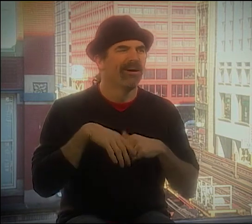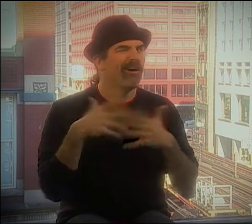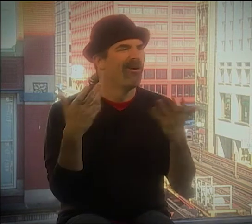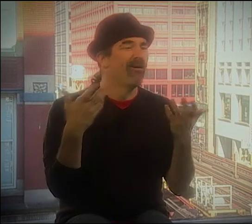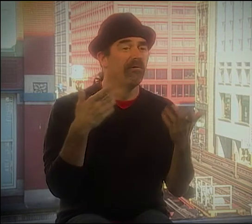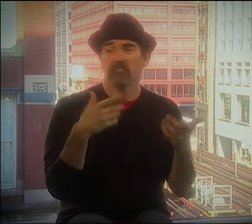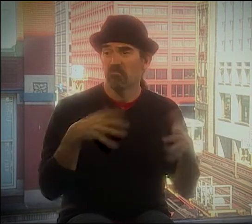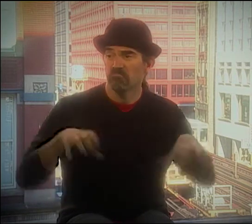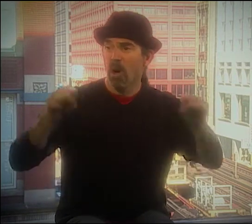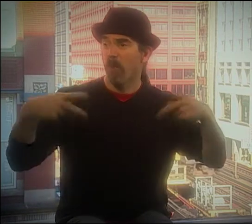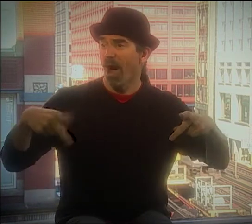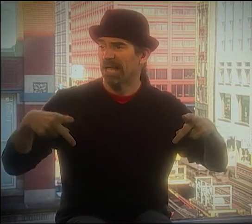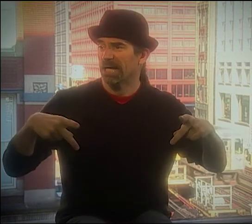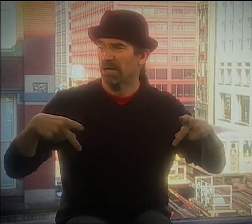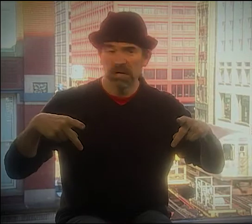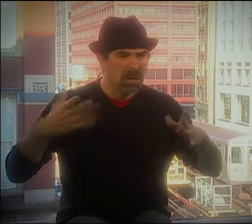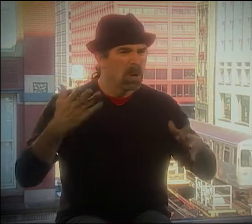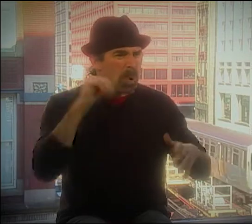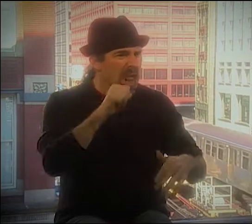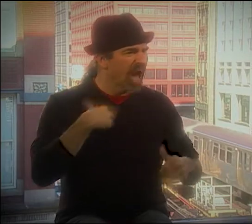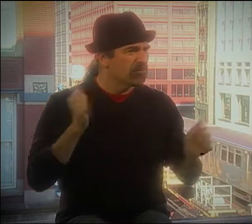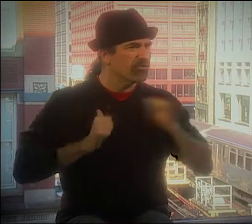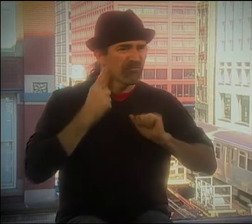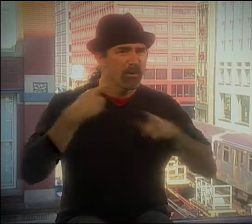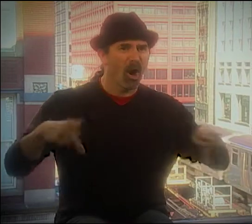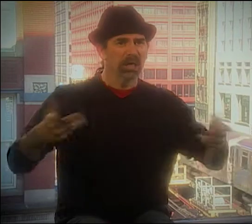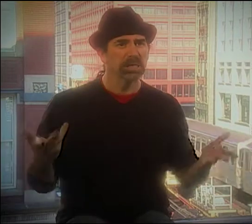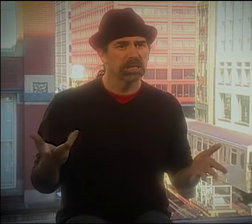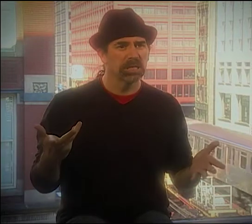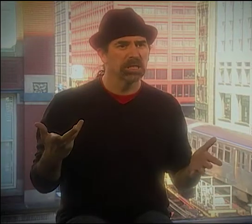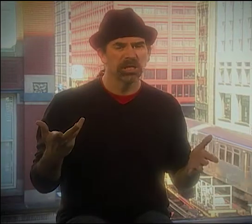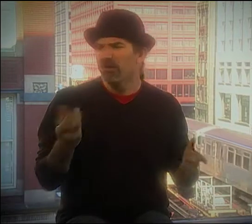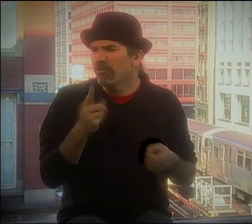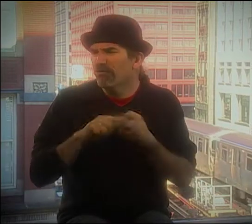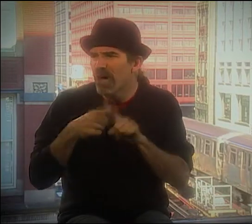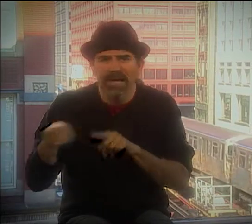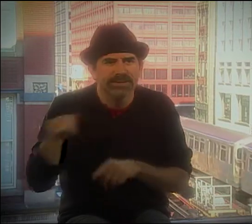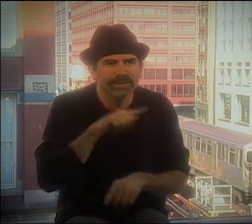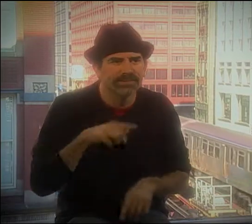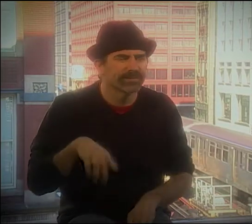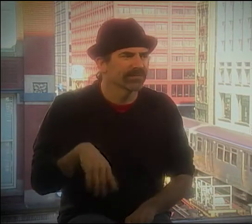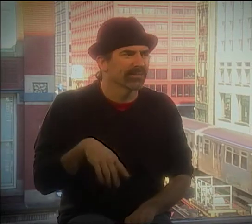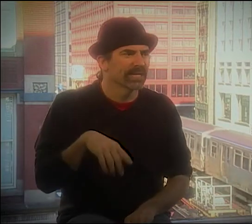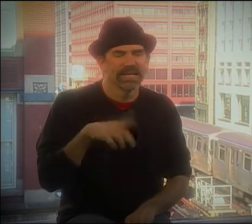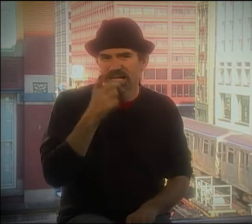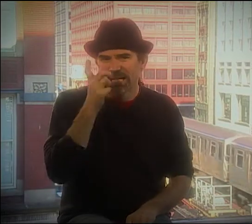YOU KNOW, THAT LAID THE GROUNDWORK FOR--YOU KNOW, WE'D GO TO PARTIES AND WE'D SAY, "WHY DON'T WE HAVE A PERFORMANCE PARTY?"